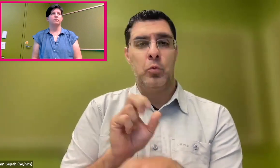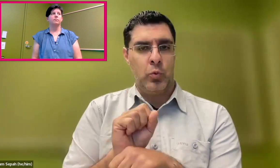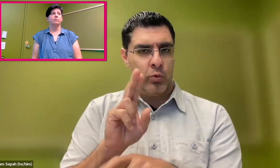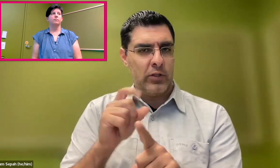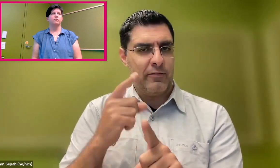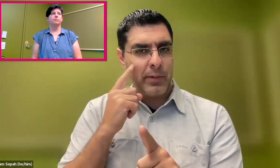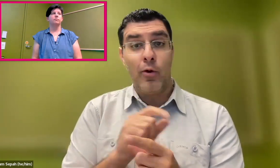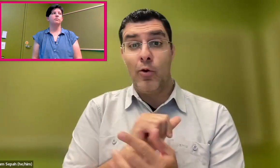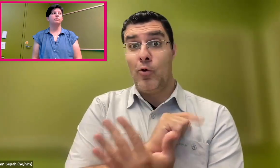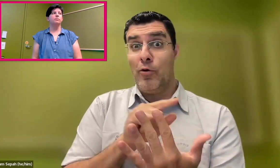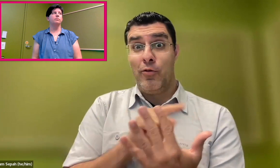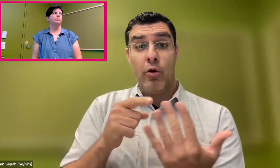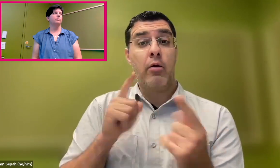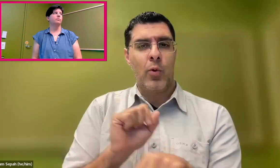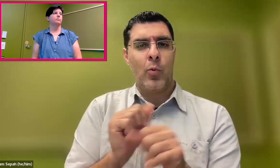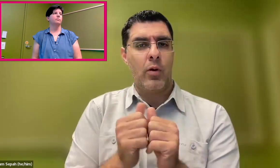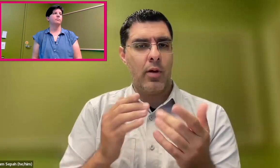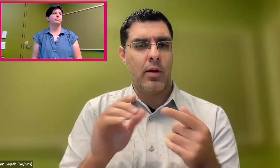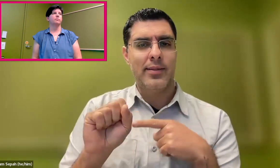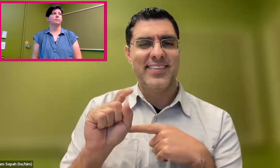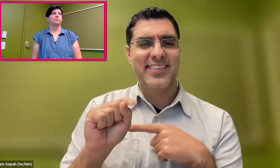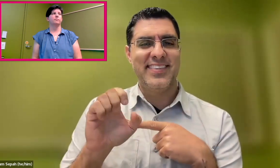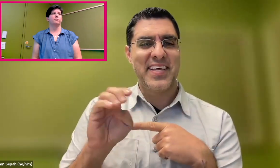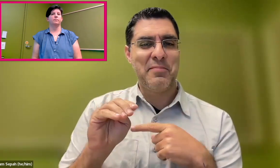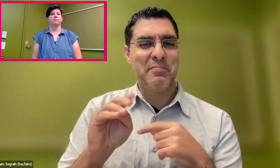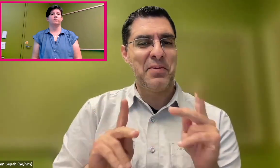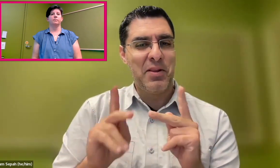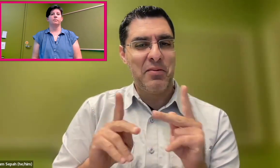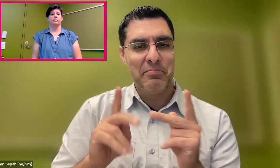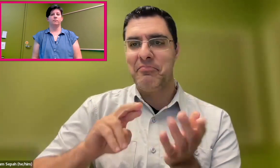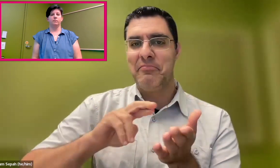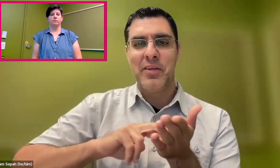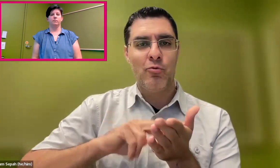GE, the US government as well, and mostly working